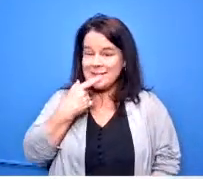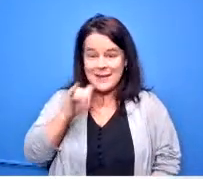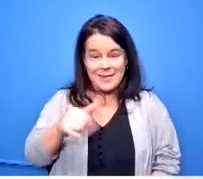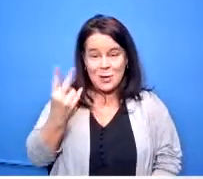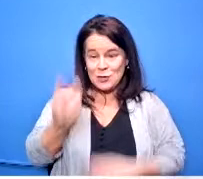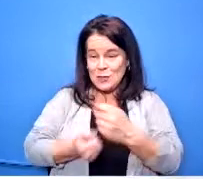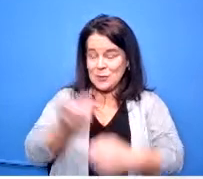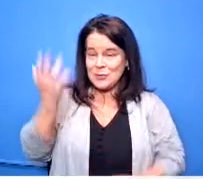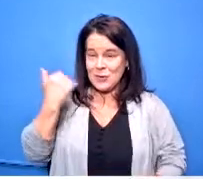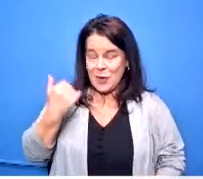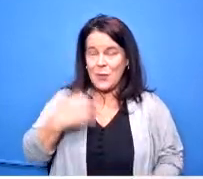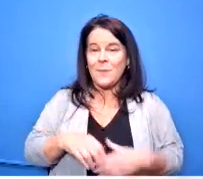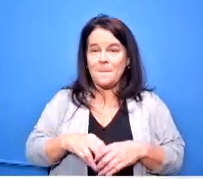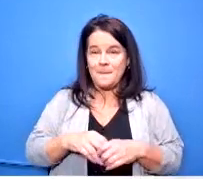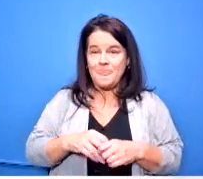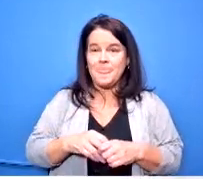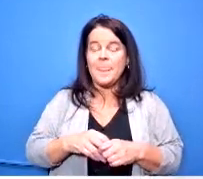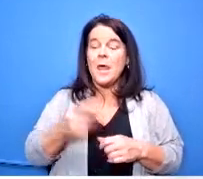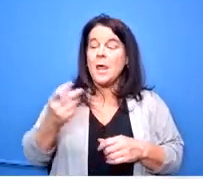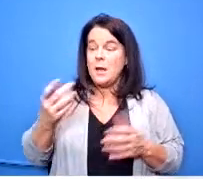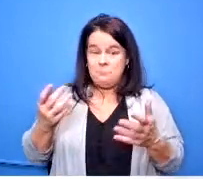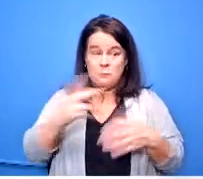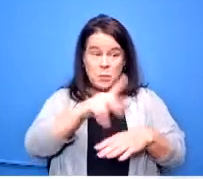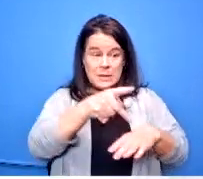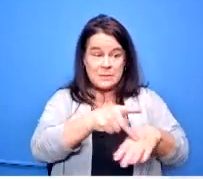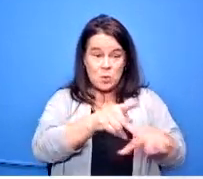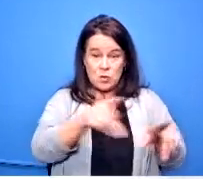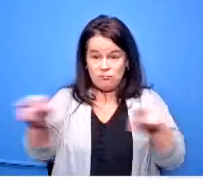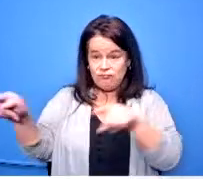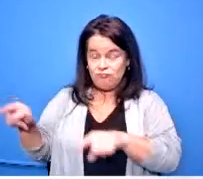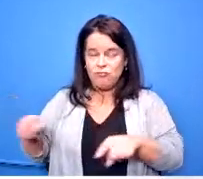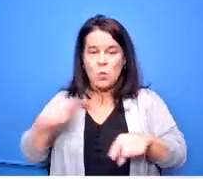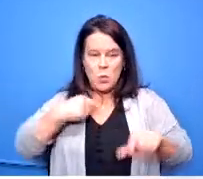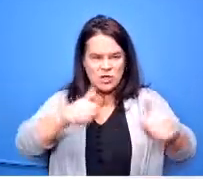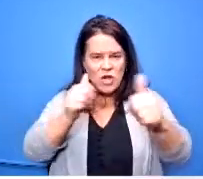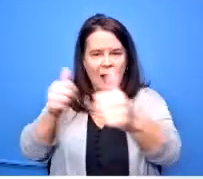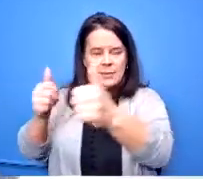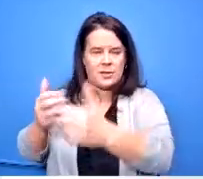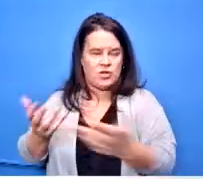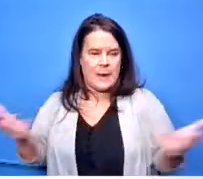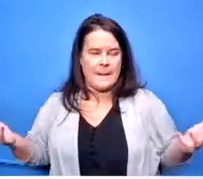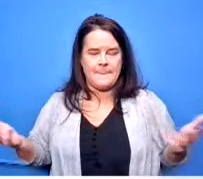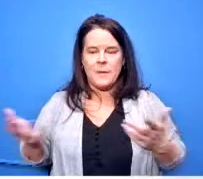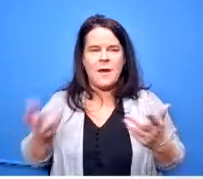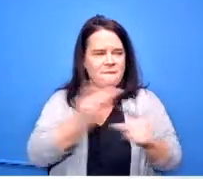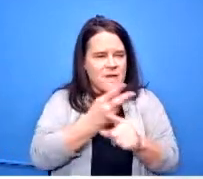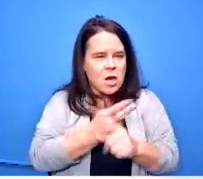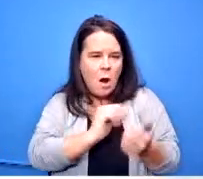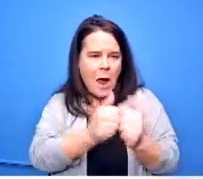challenged the principles by saying figure out how to get these things in your schedules even if